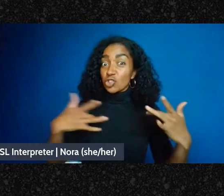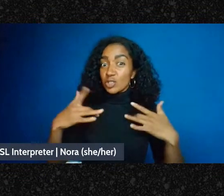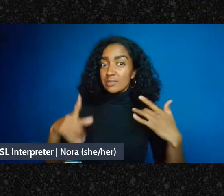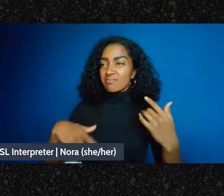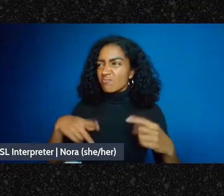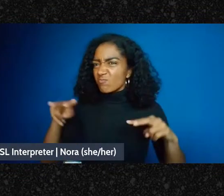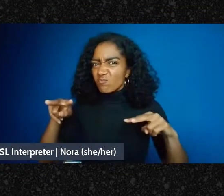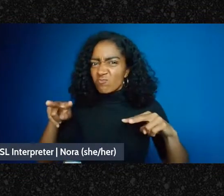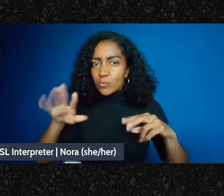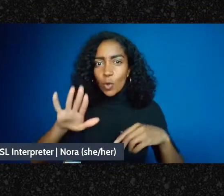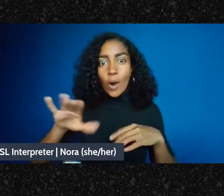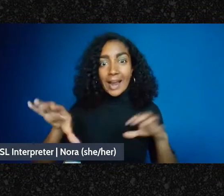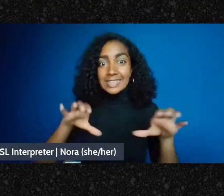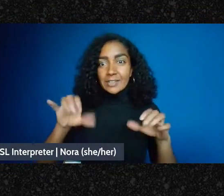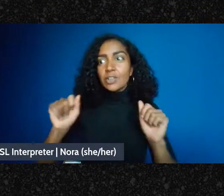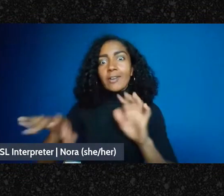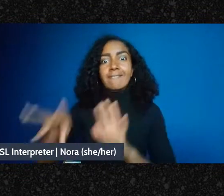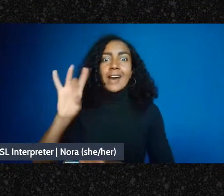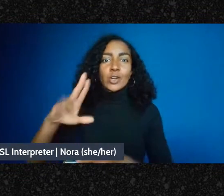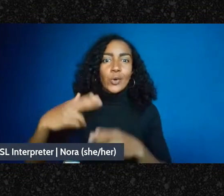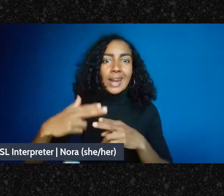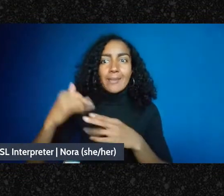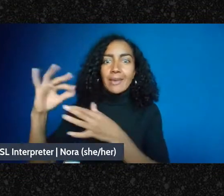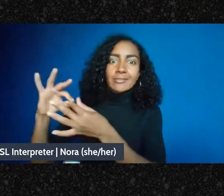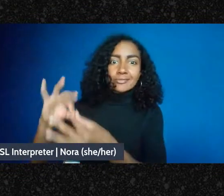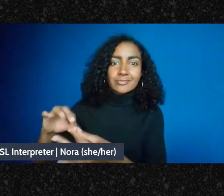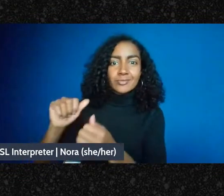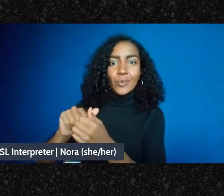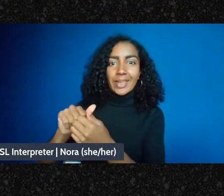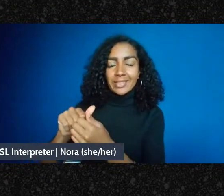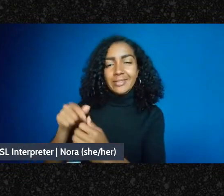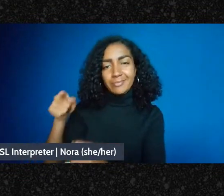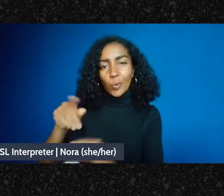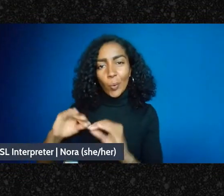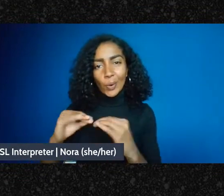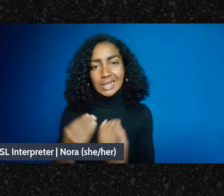find your name associated with it. Other, you know, other concerns,